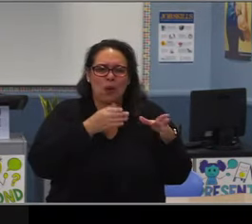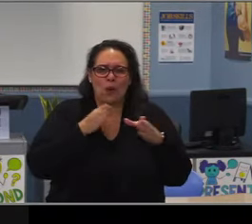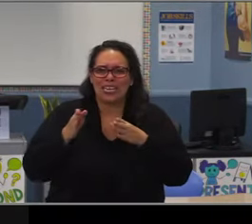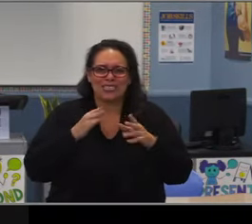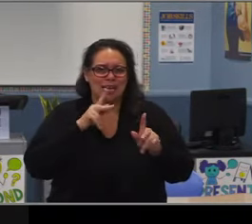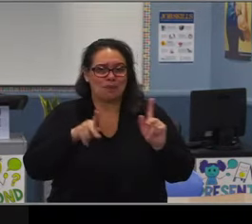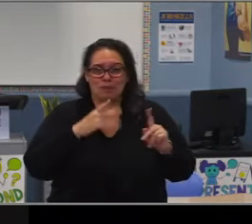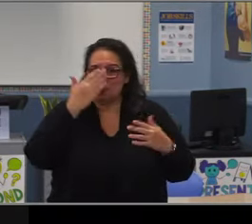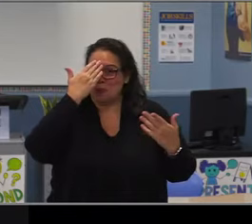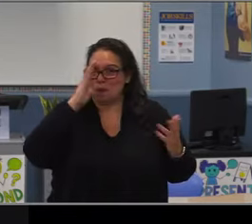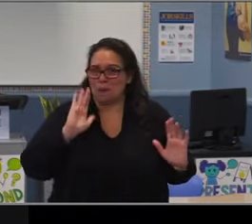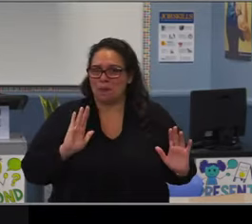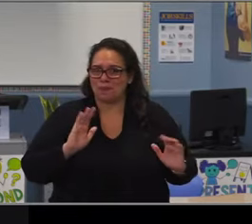Just if you wanna know.